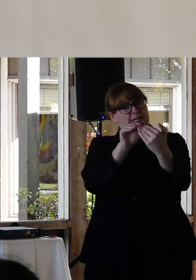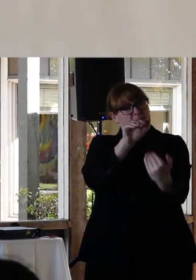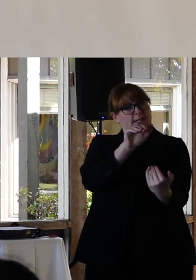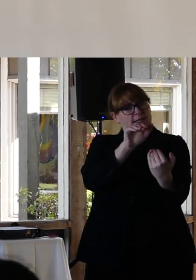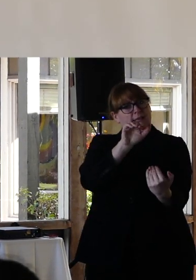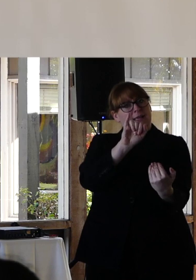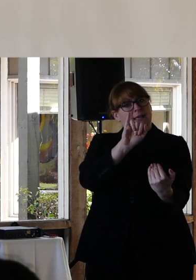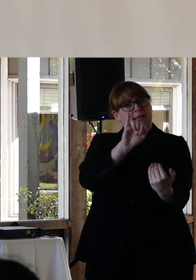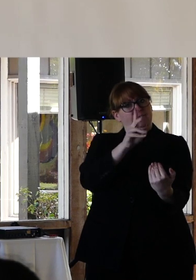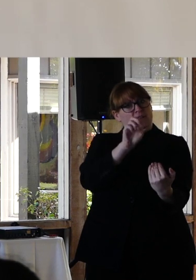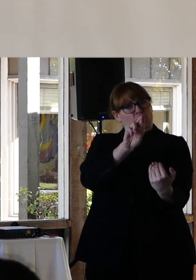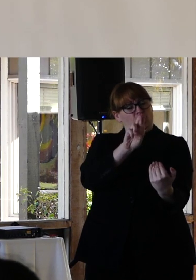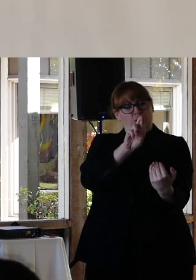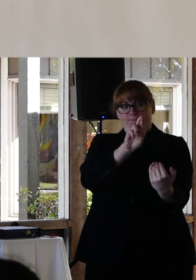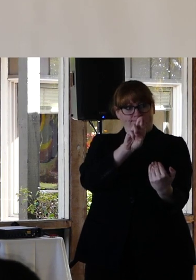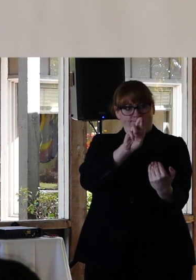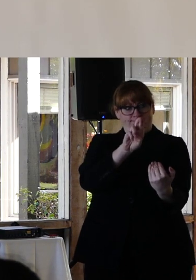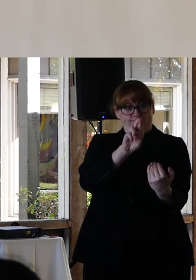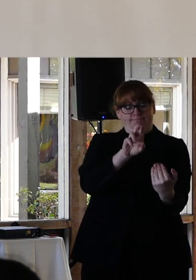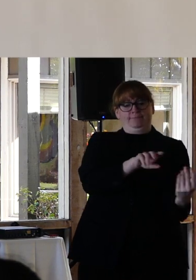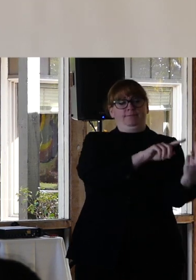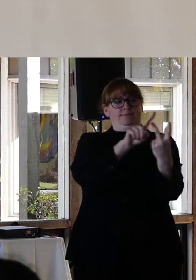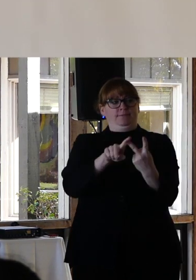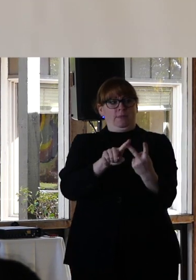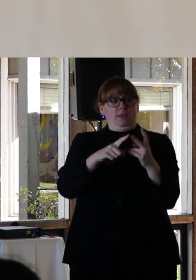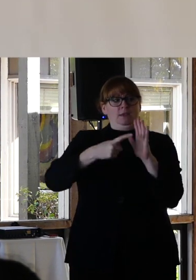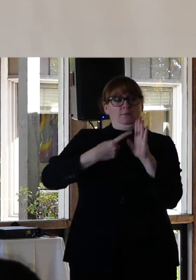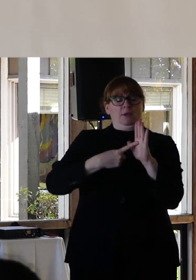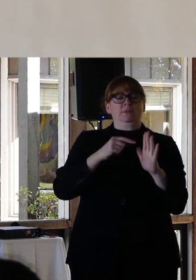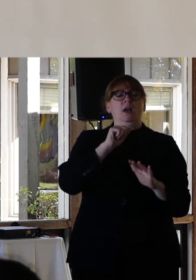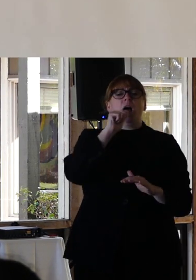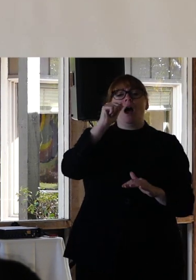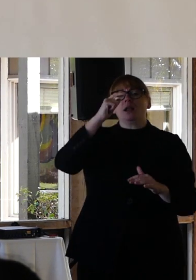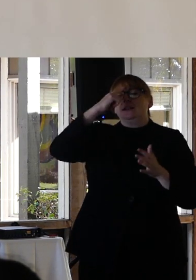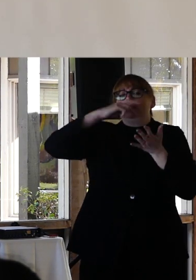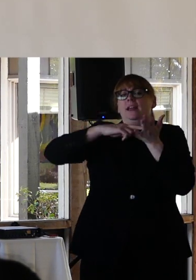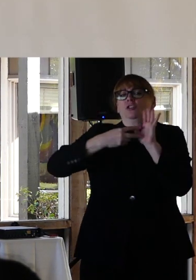Second is adopting sometimes unintentional paternalism towards